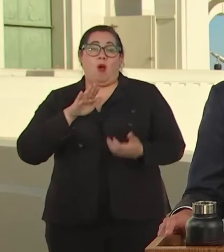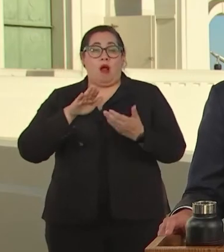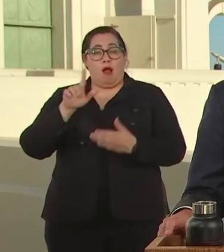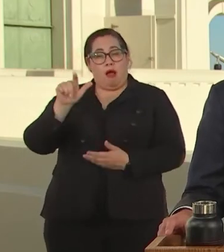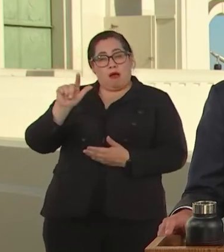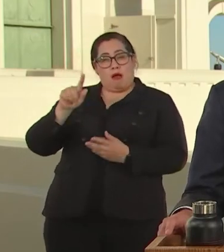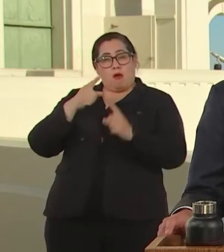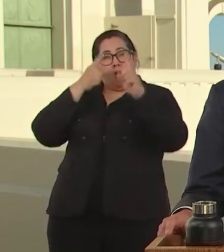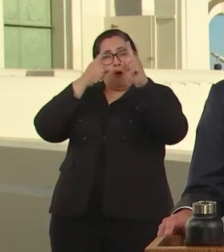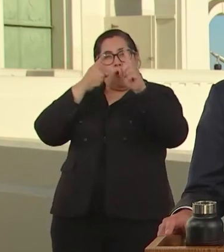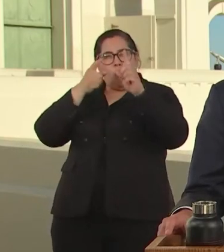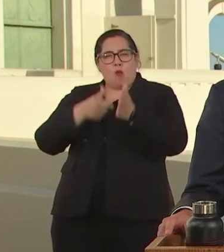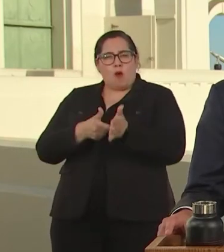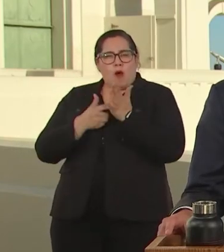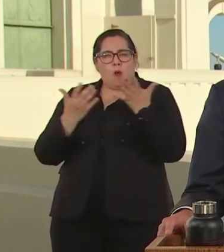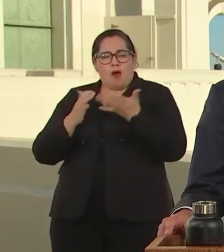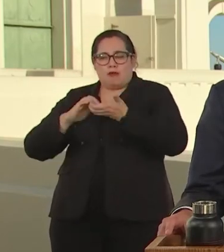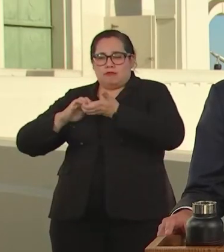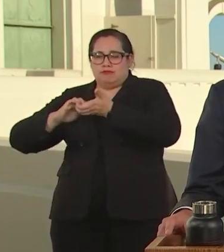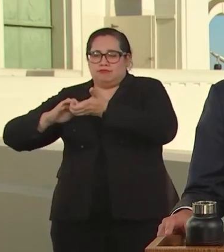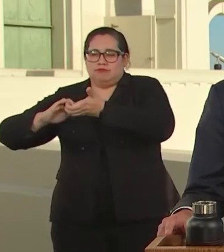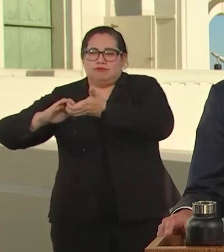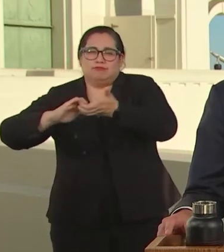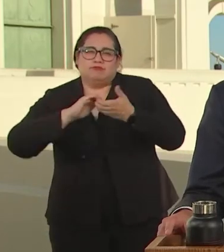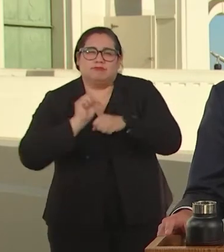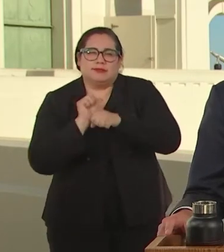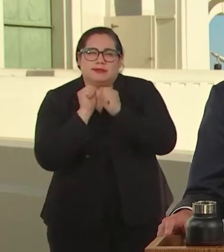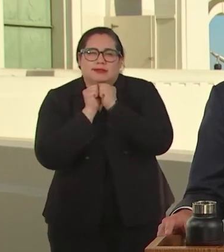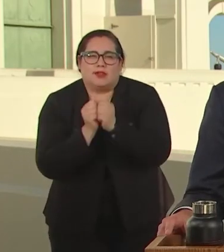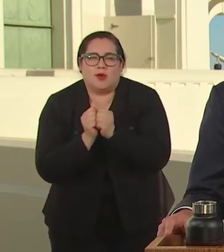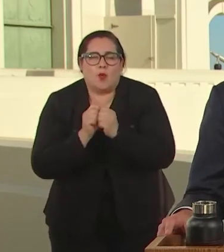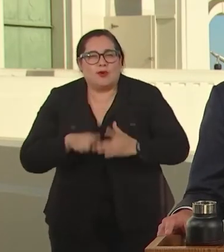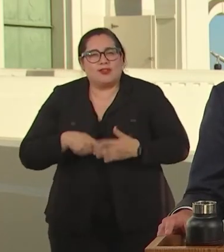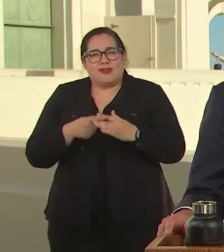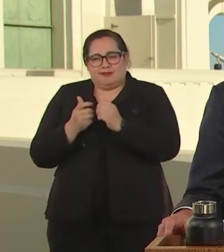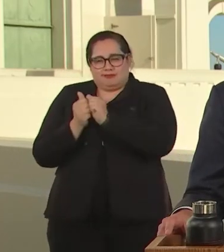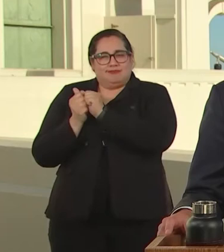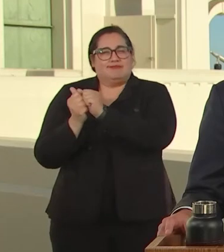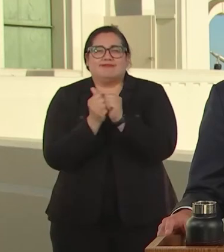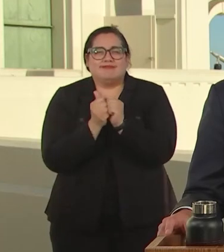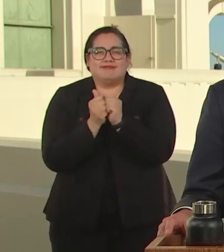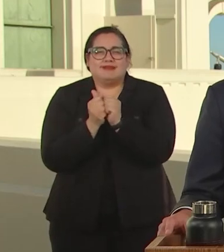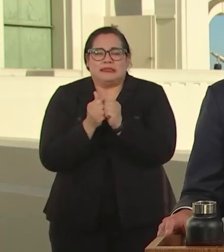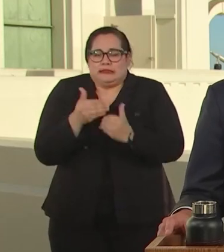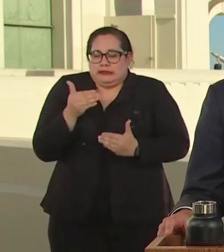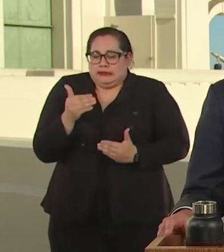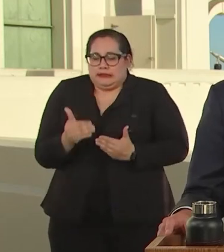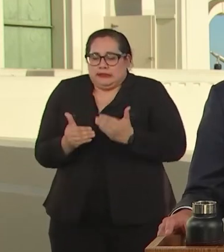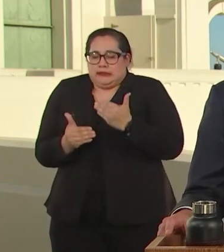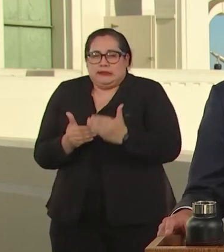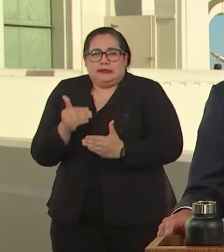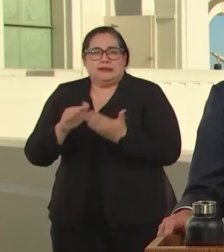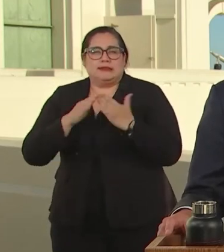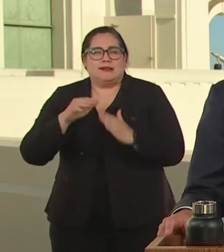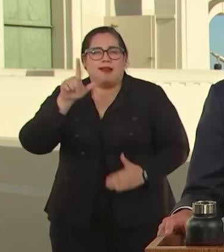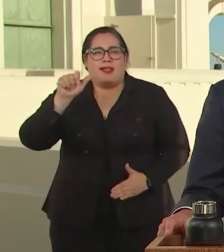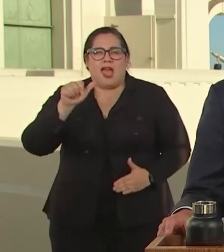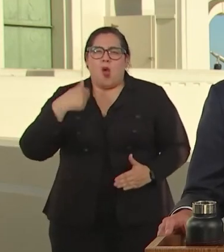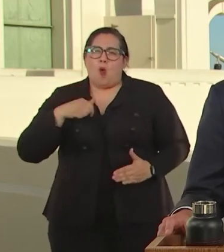DOWN THAT PATH TOGETHER. STEP BY STEP, LOS ANGELES, MOVED FORWARD.